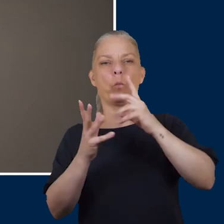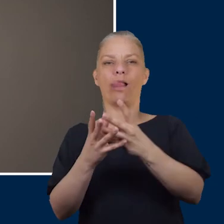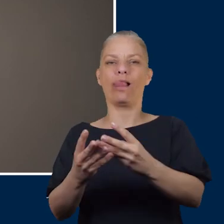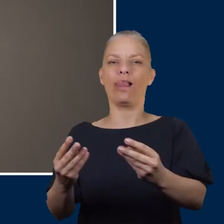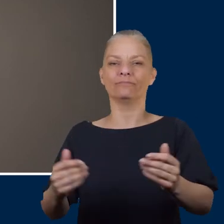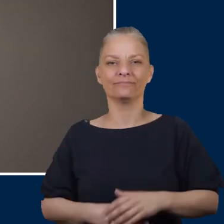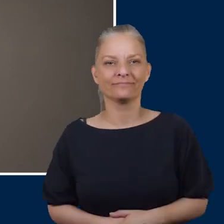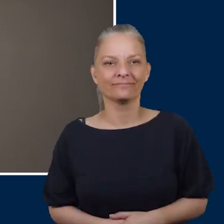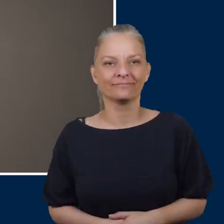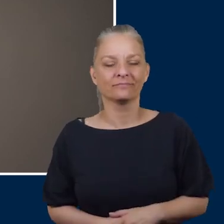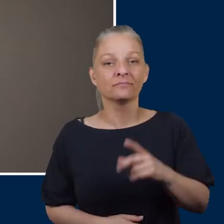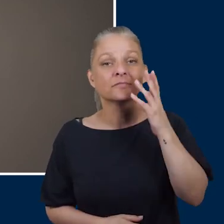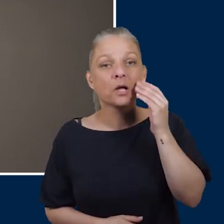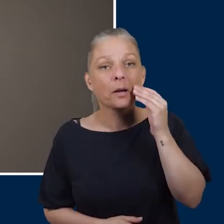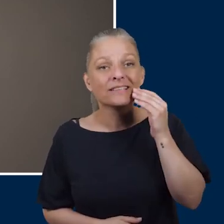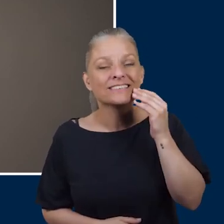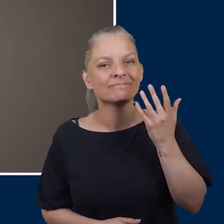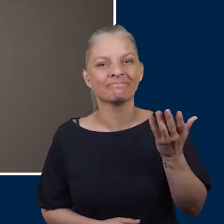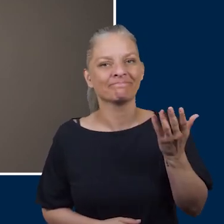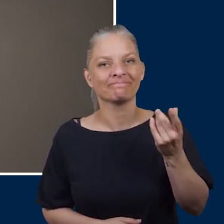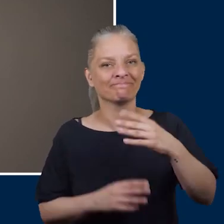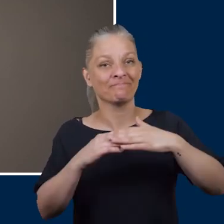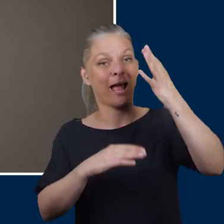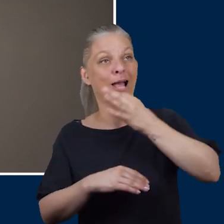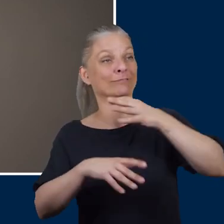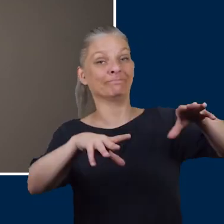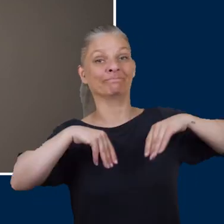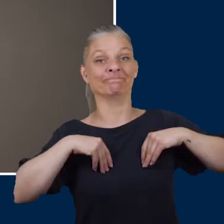cover it with a plaster to prevent dirt getting into it and it becoming infected.